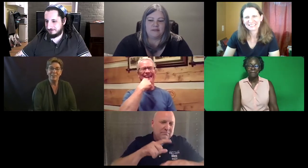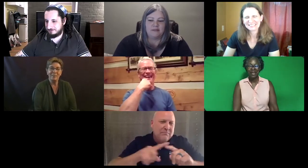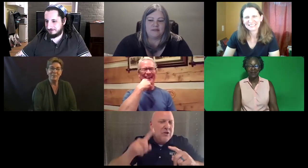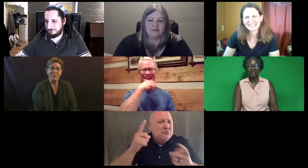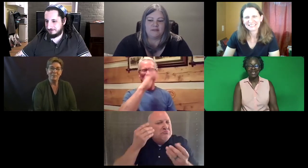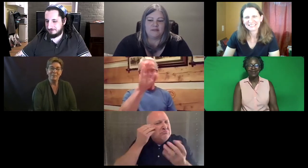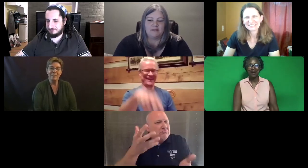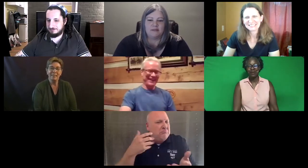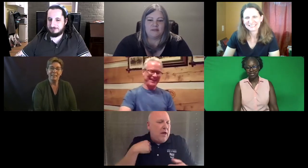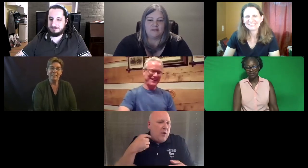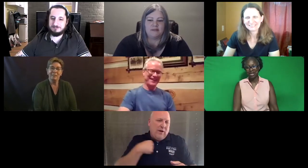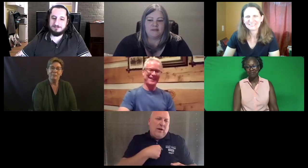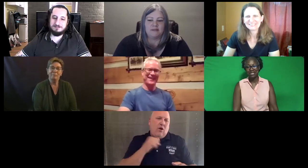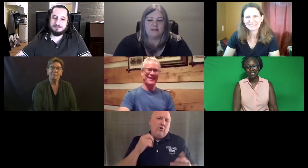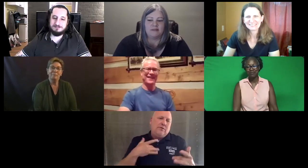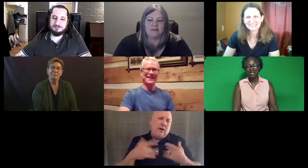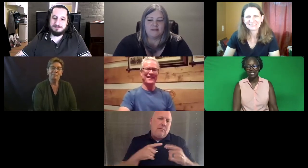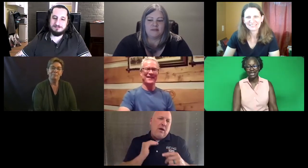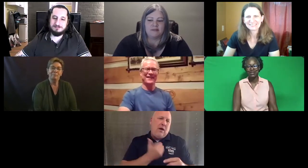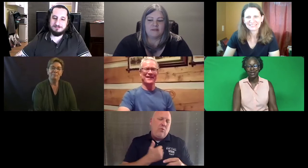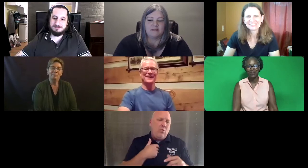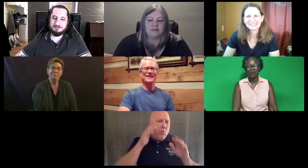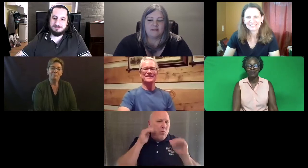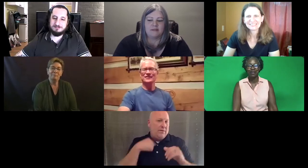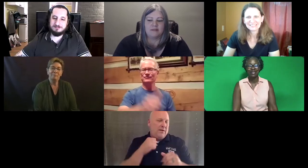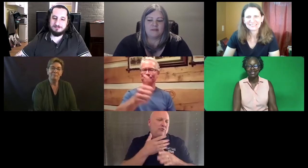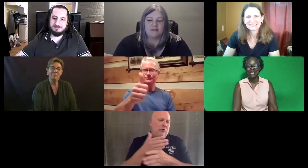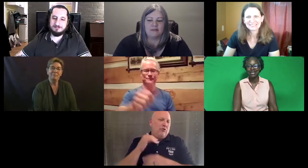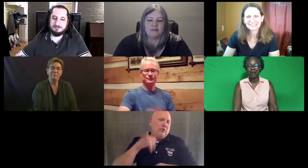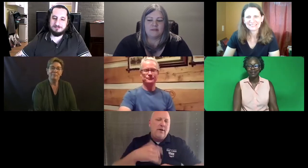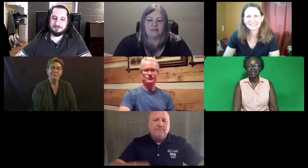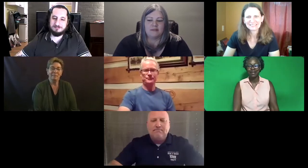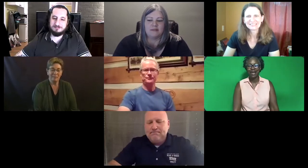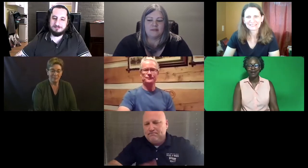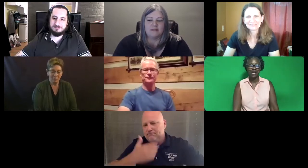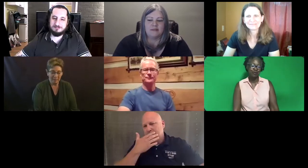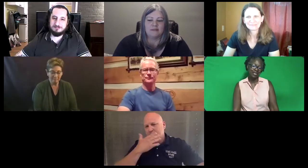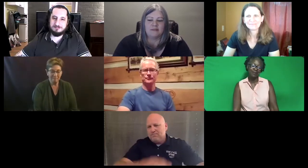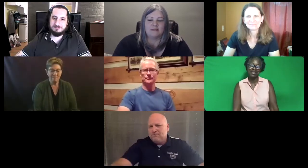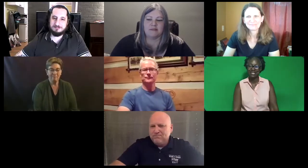Trenton: That's all, I don't want to waste your time, but just to let you know, we're very excited about it and we have high hopes.